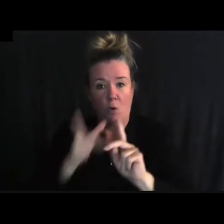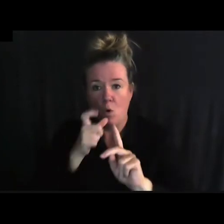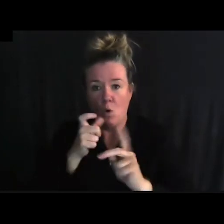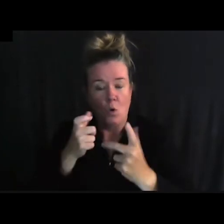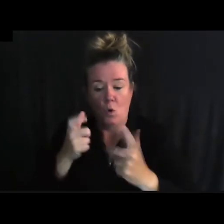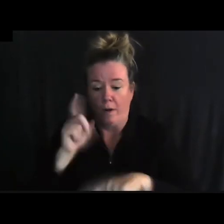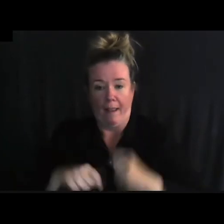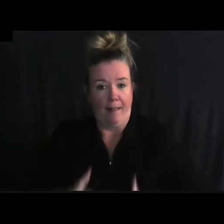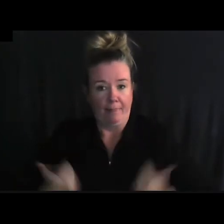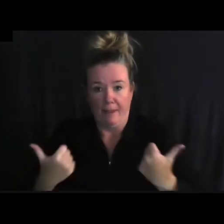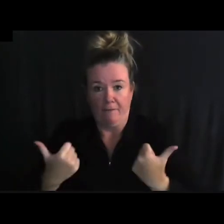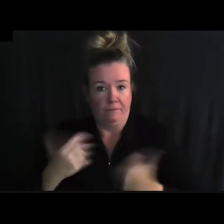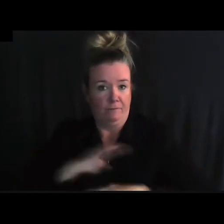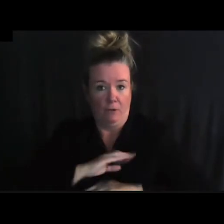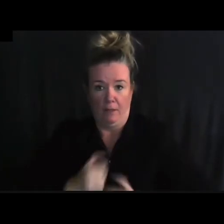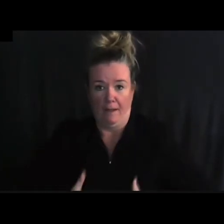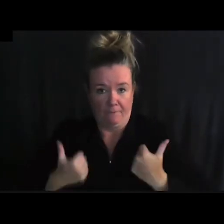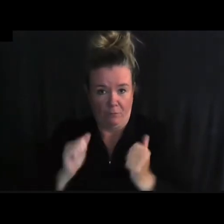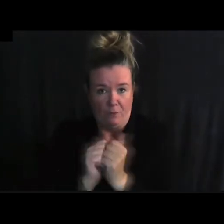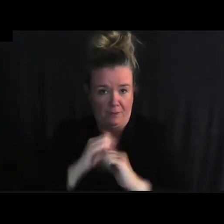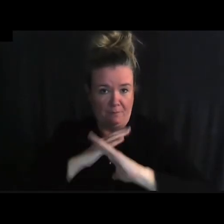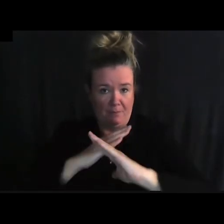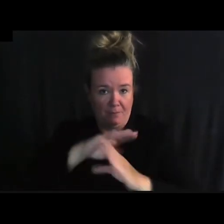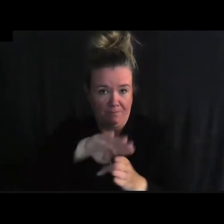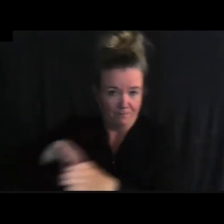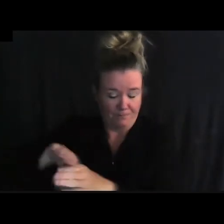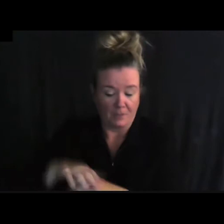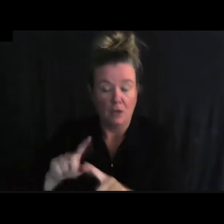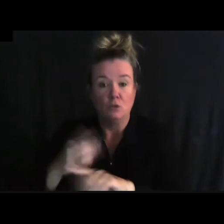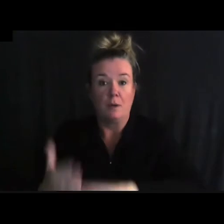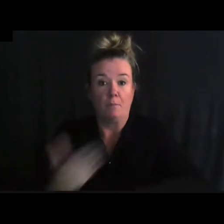from leading lives lived to the fullest potential.